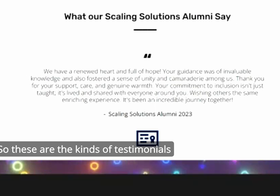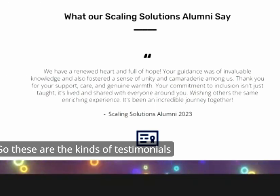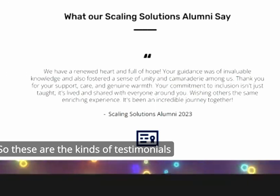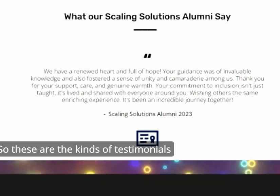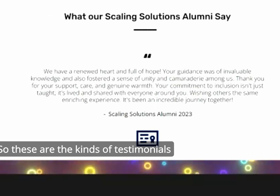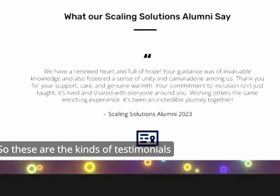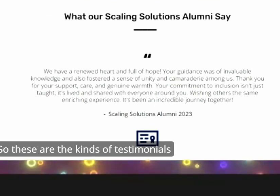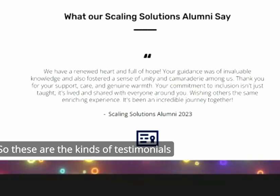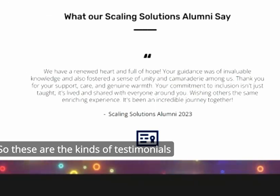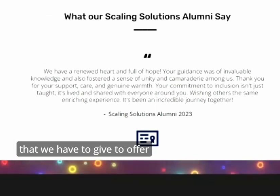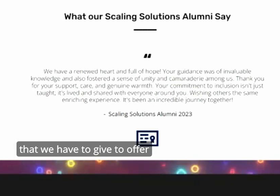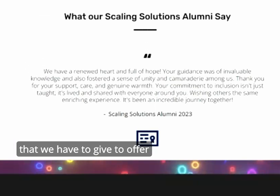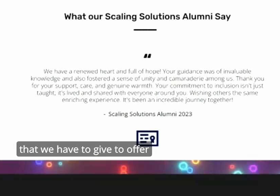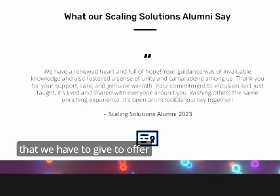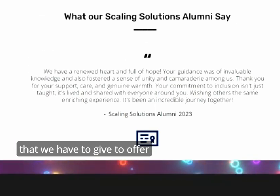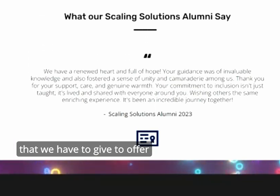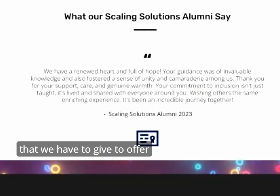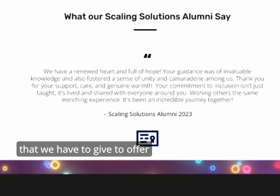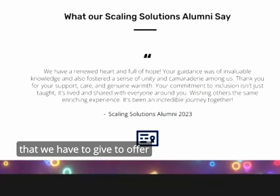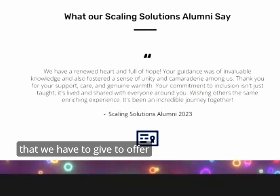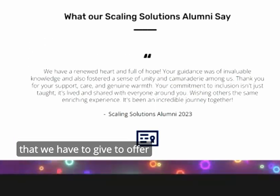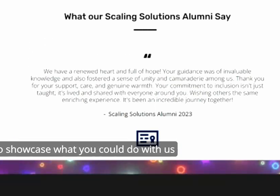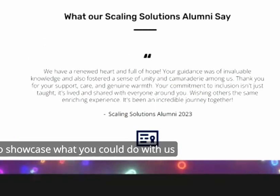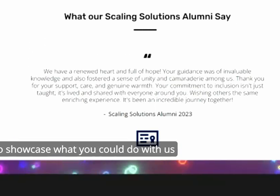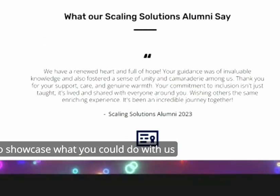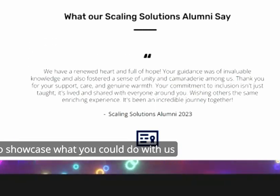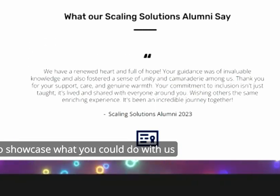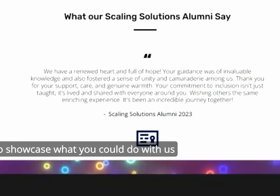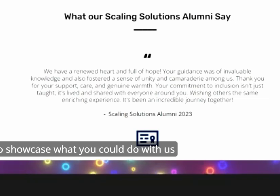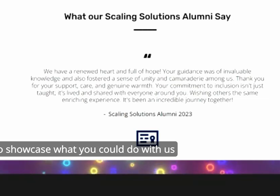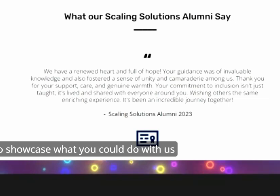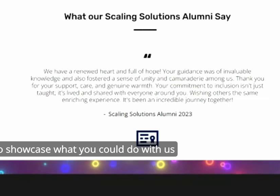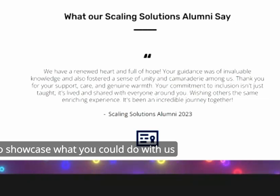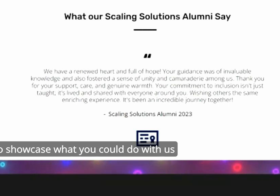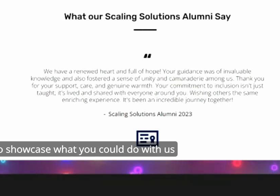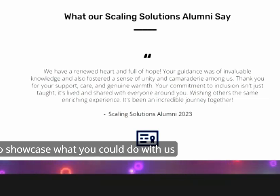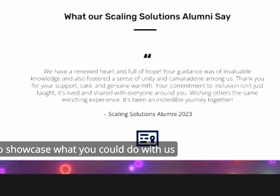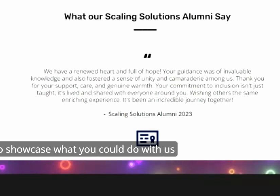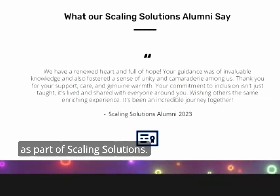kinds of testimonials that we have to give to offer to Showcase what you could do with us as